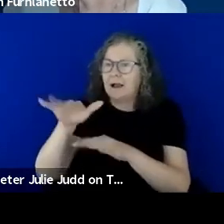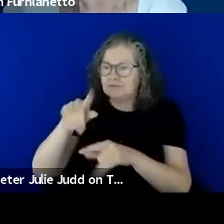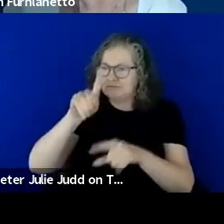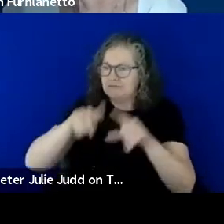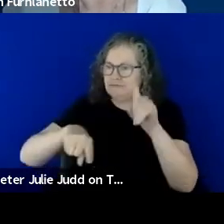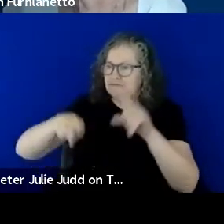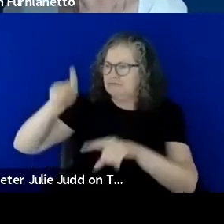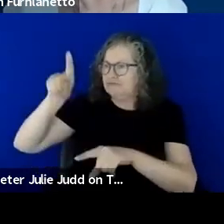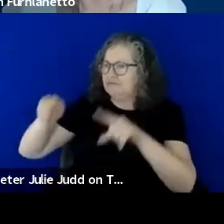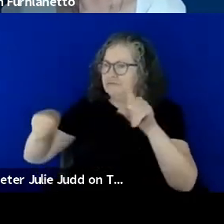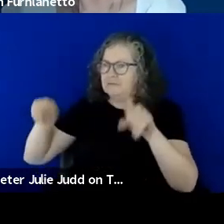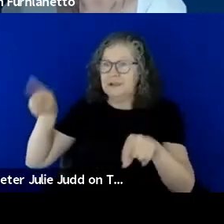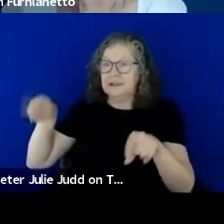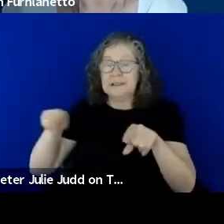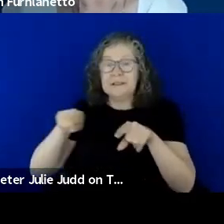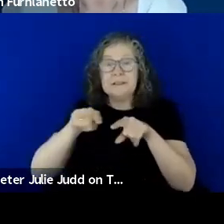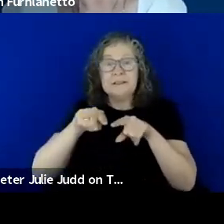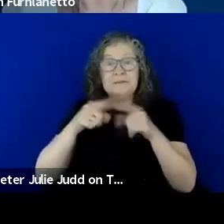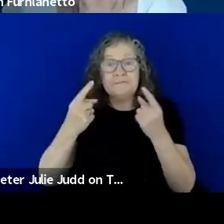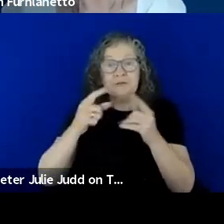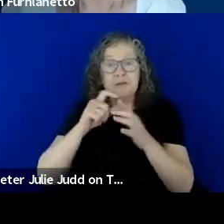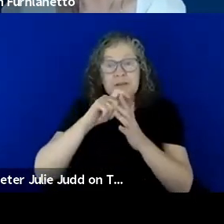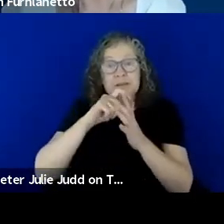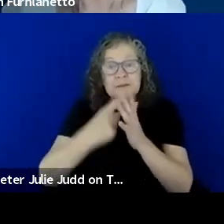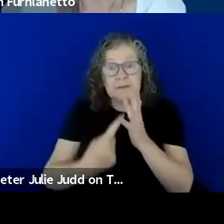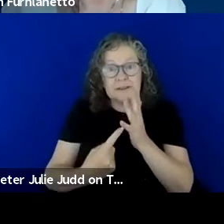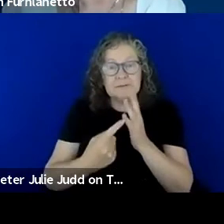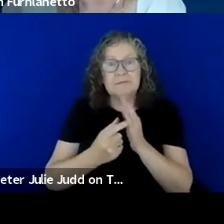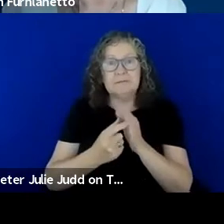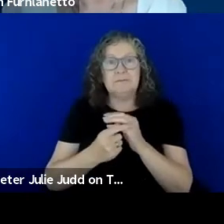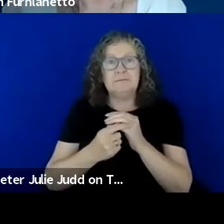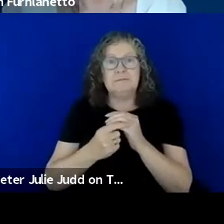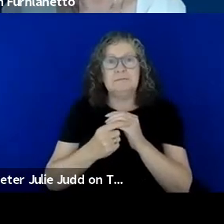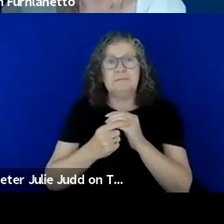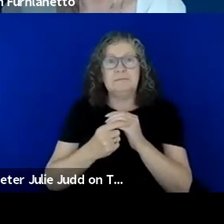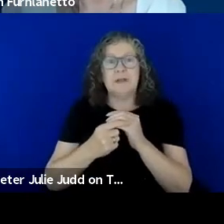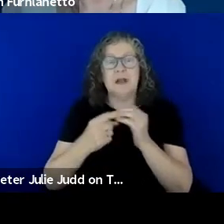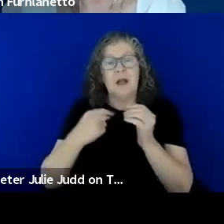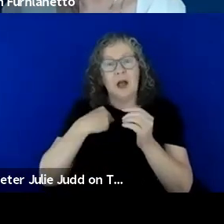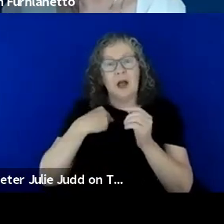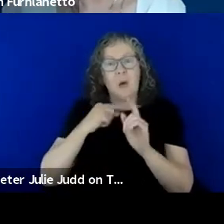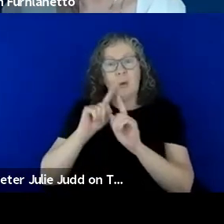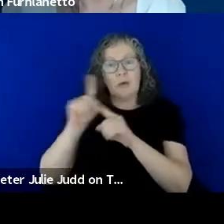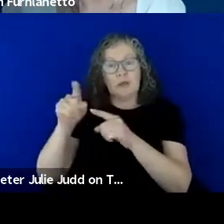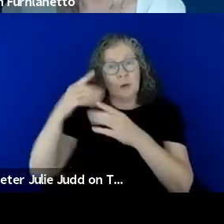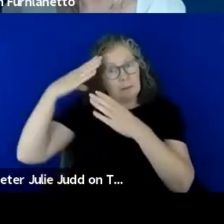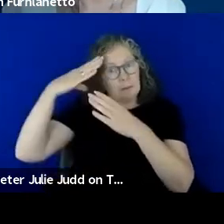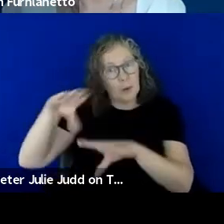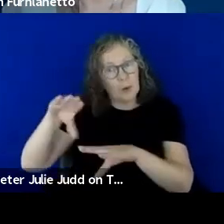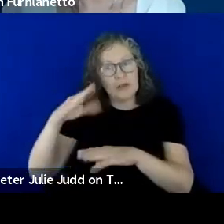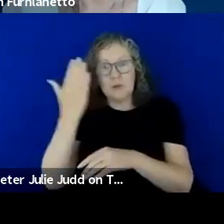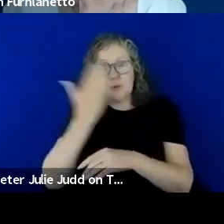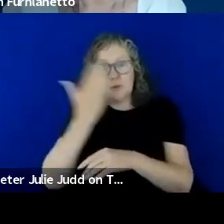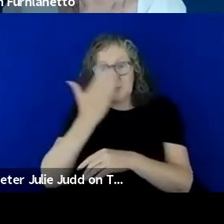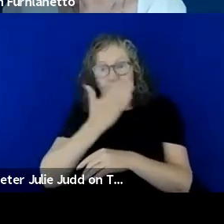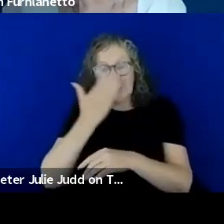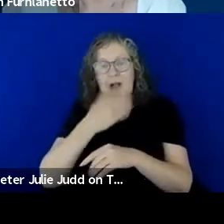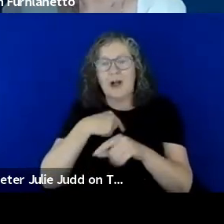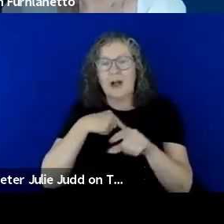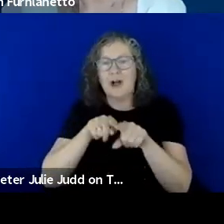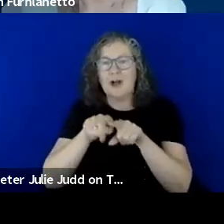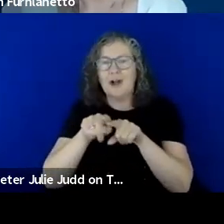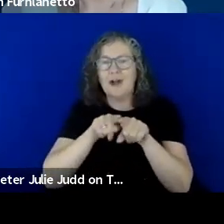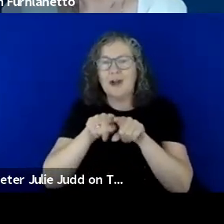of disability and being a boarding school I learned so much about a whole range of disability